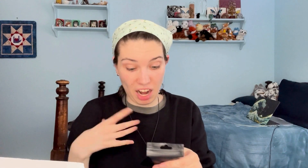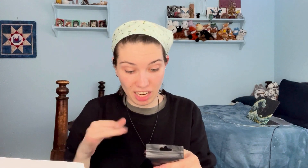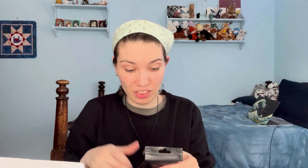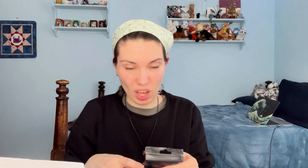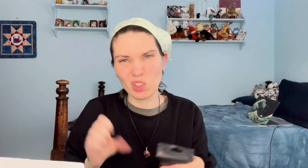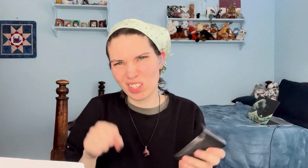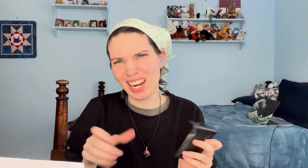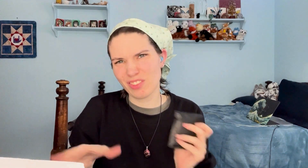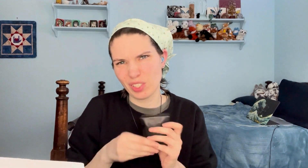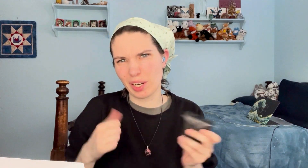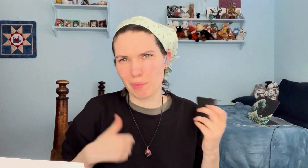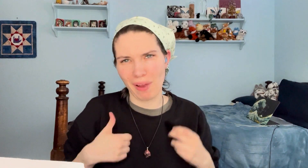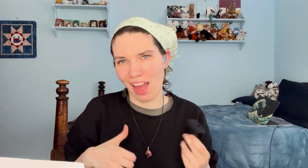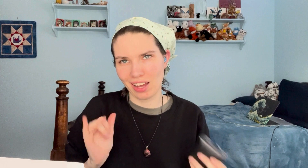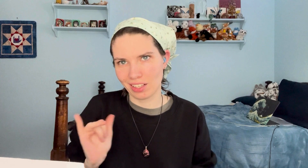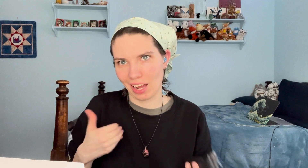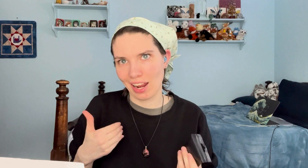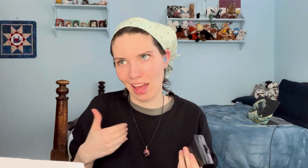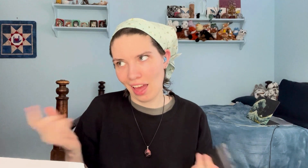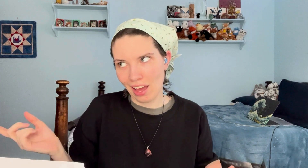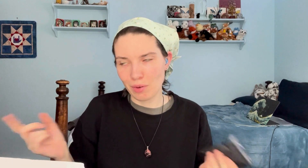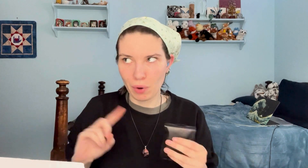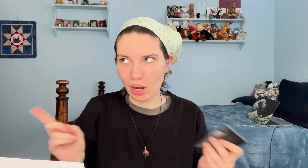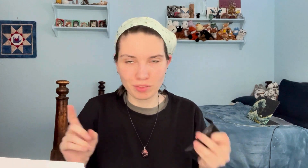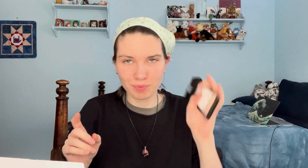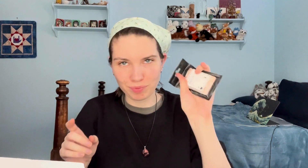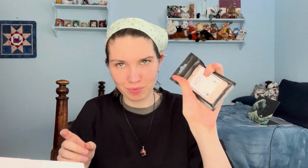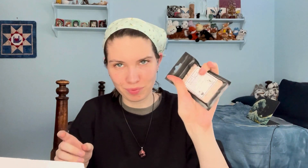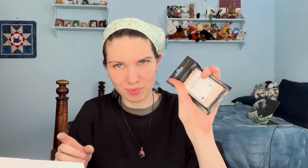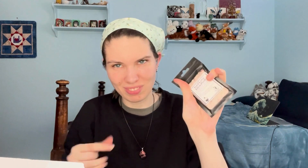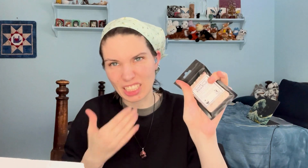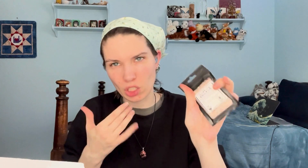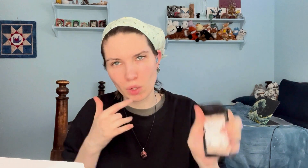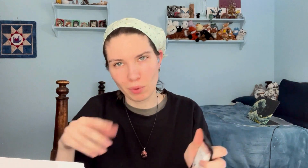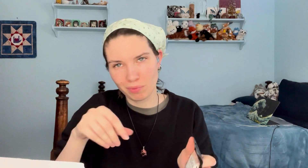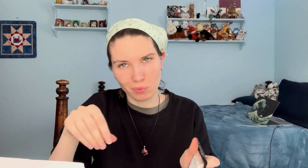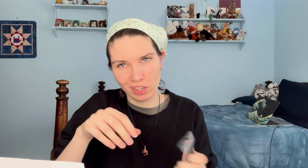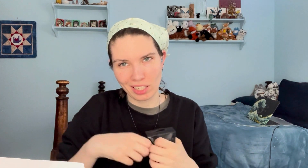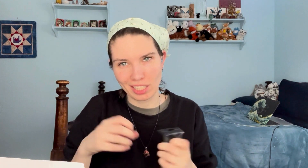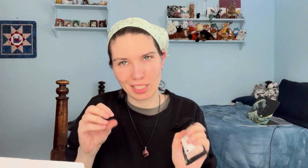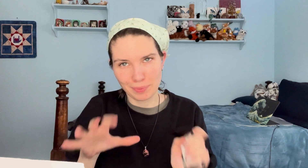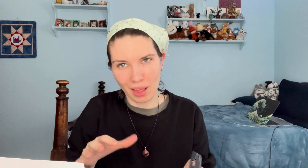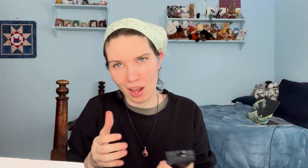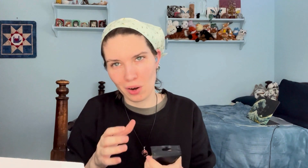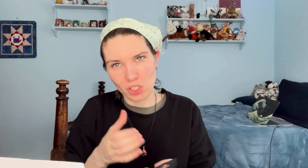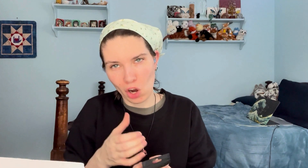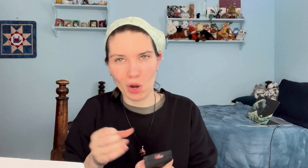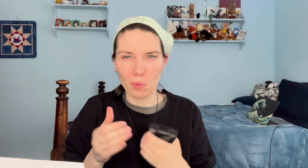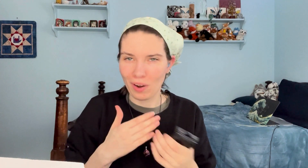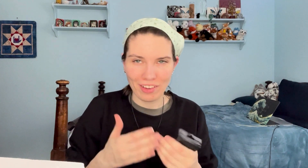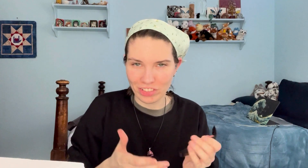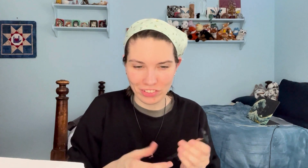I like that! You can add it into baths like I have, but... It's good for adding it into spell jars or whatever